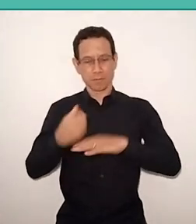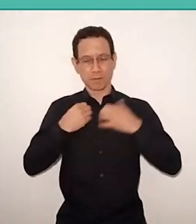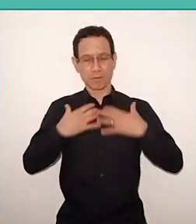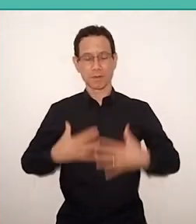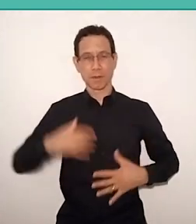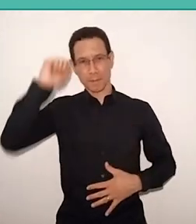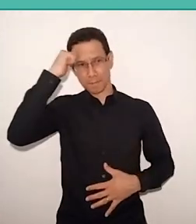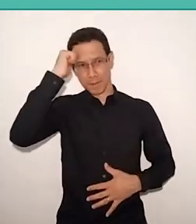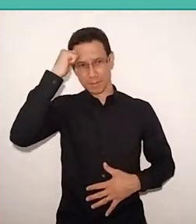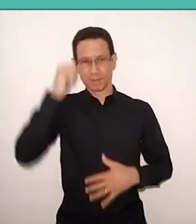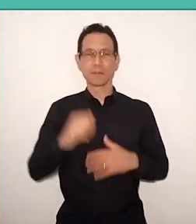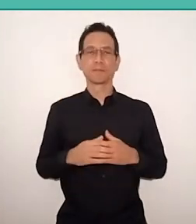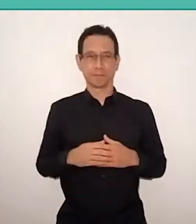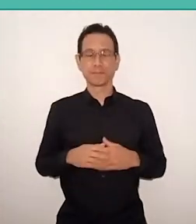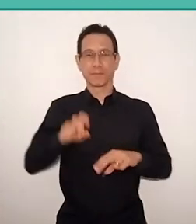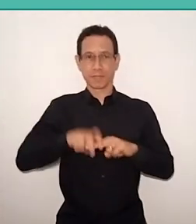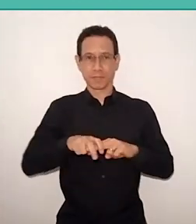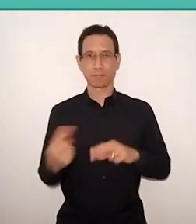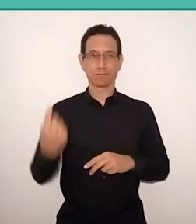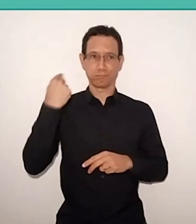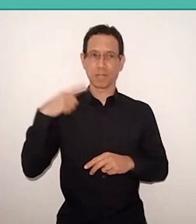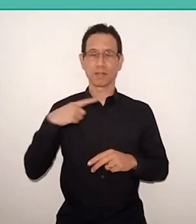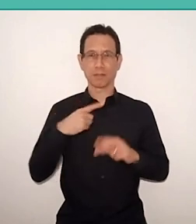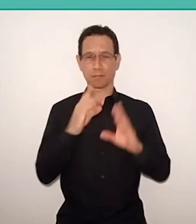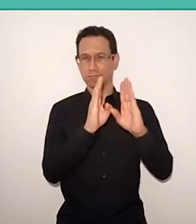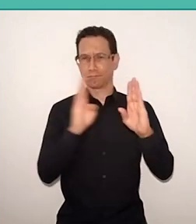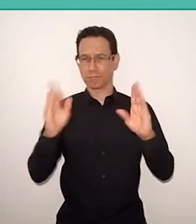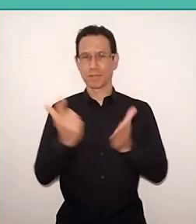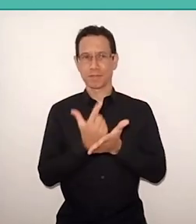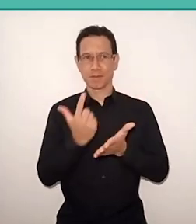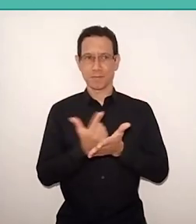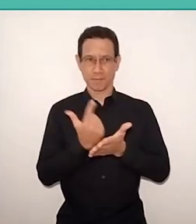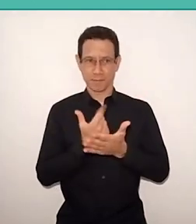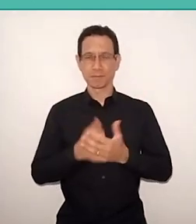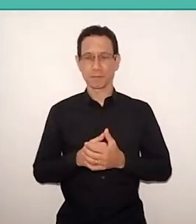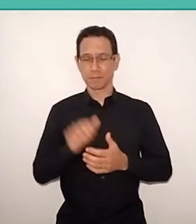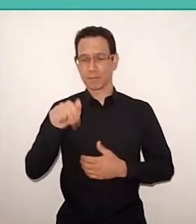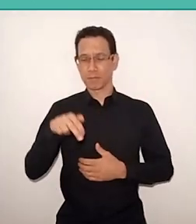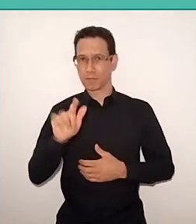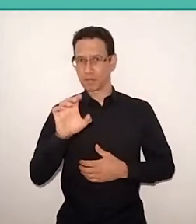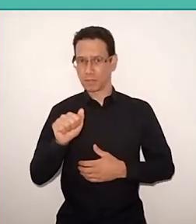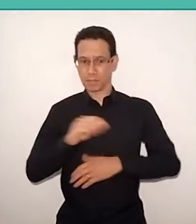He is sitting and, behind him, has a bookcase with books. Angela Dannemann is white, blonde, with straight hair